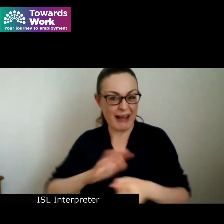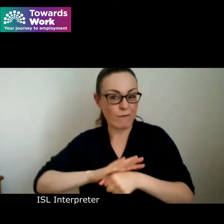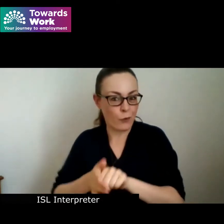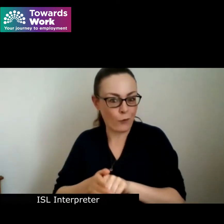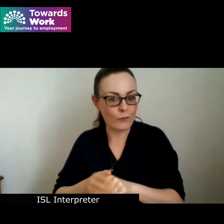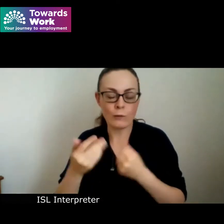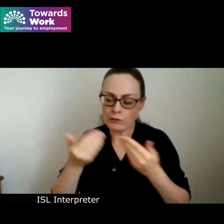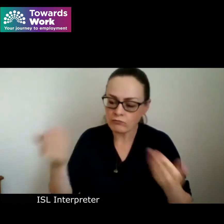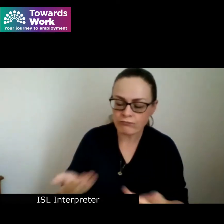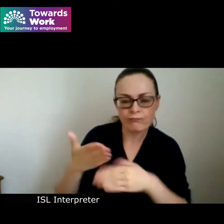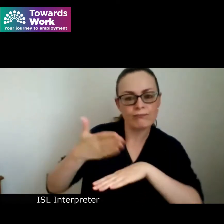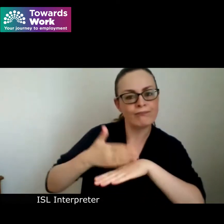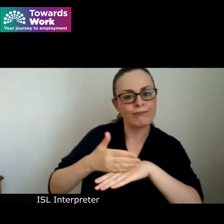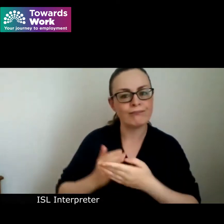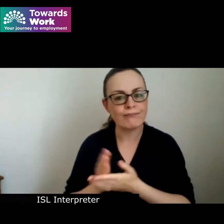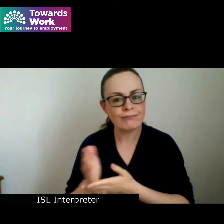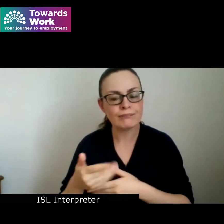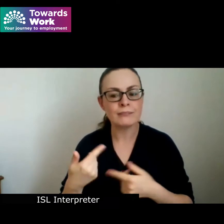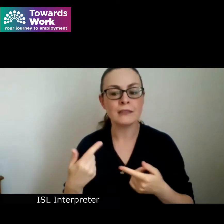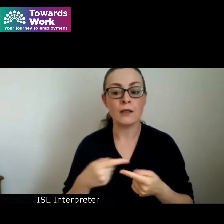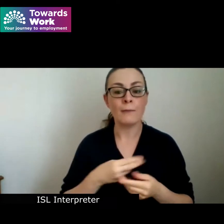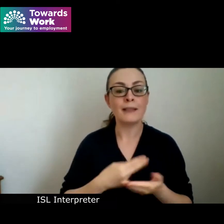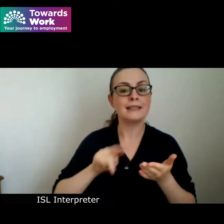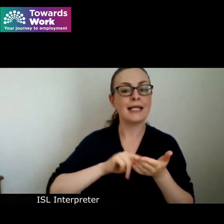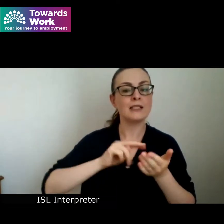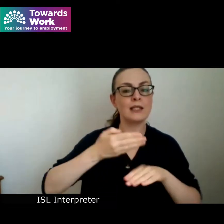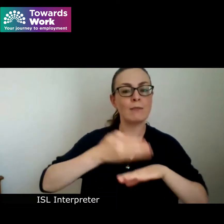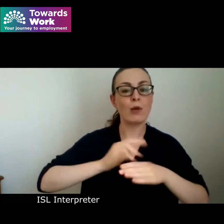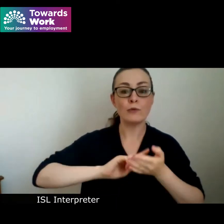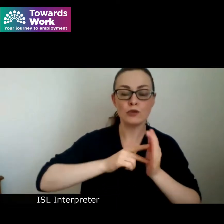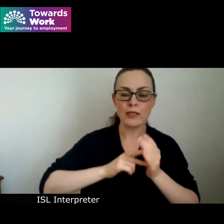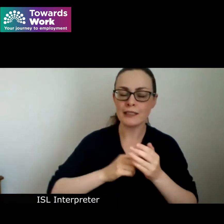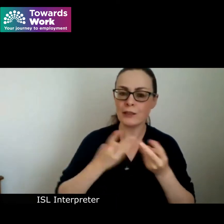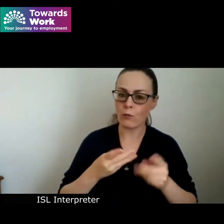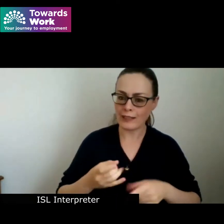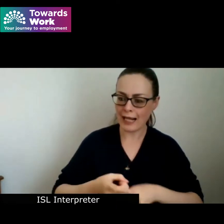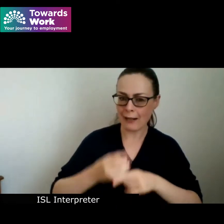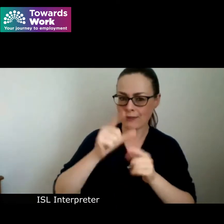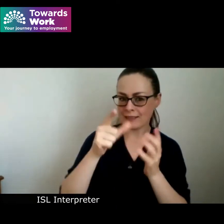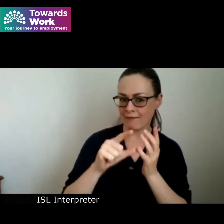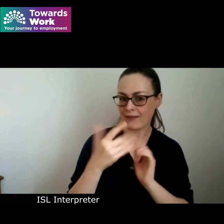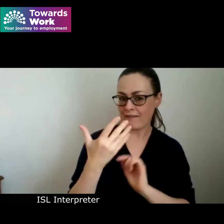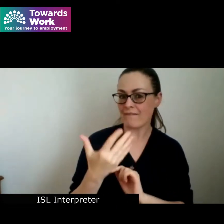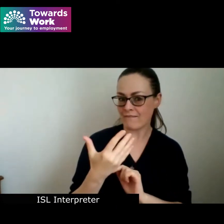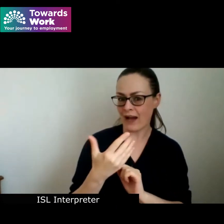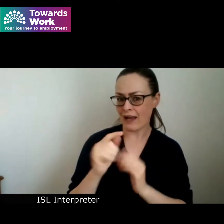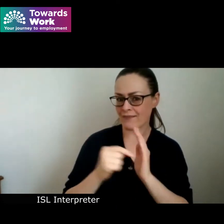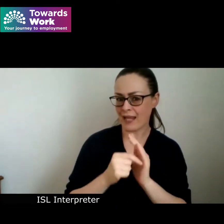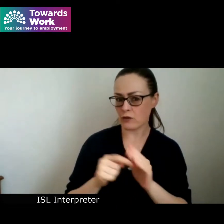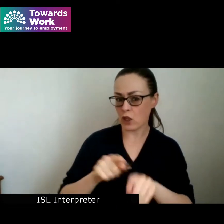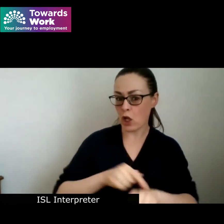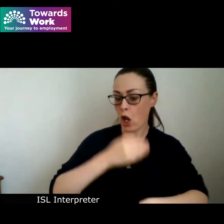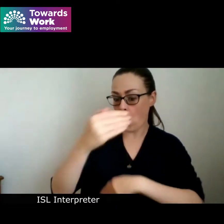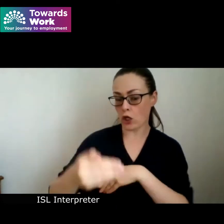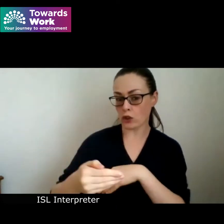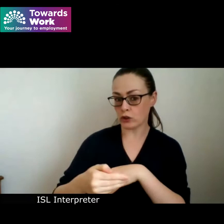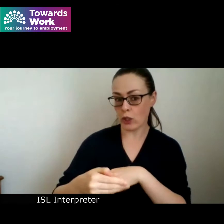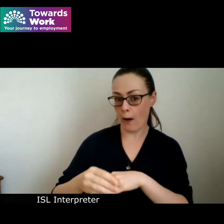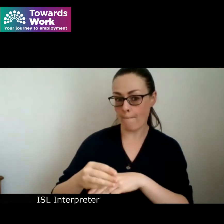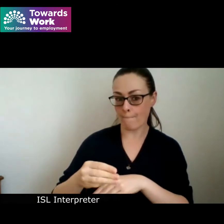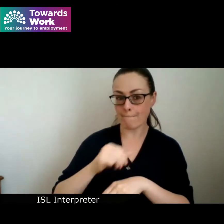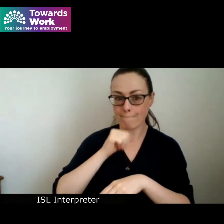The national employment strategy aims to help 75 000 long-term unemployed to work it includes a key